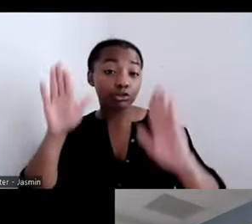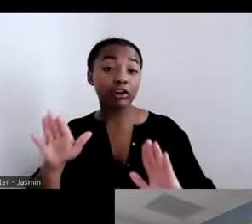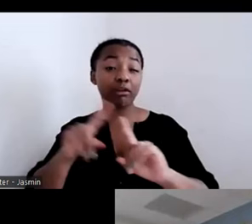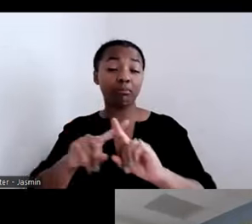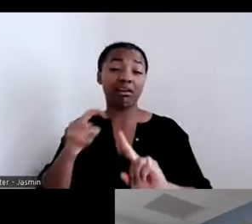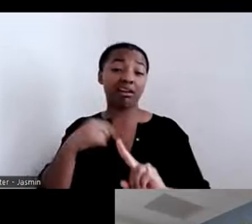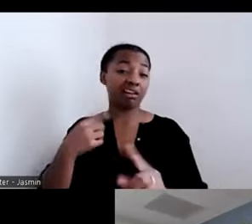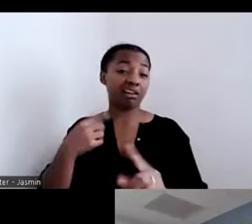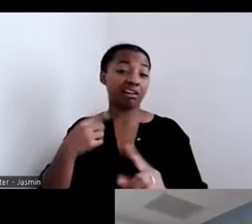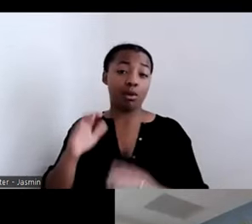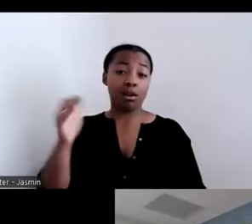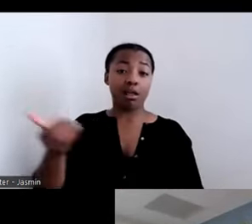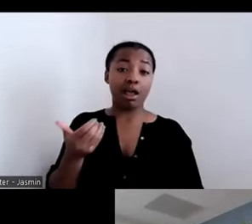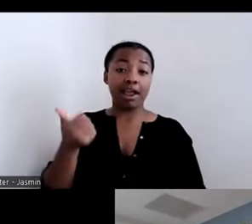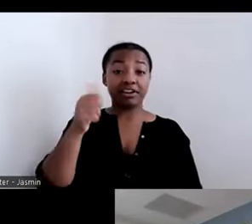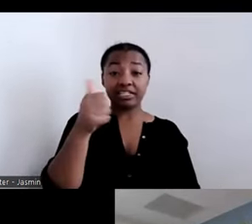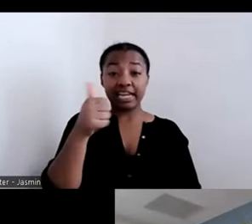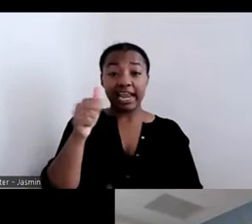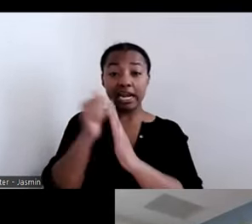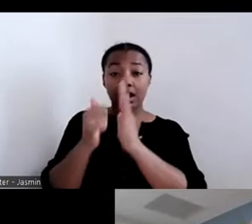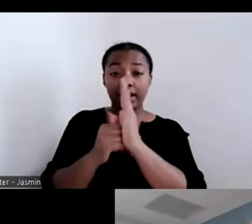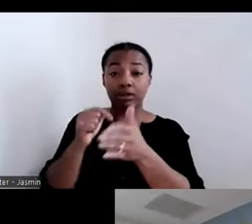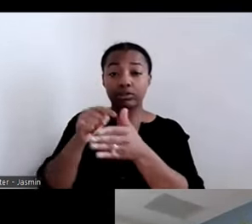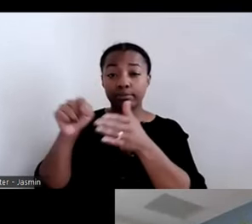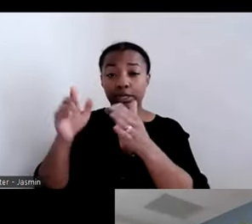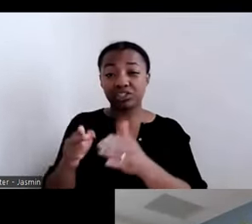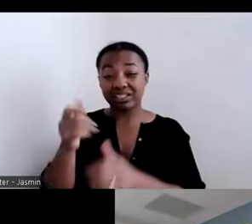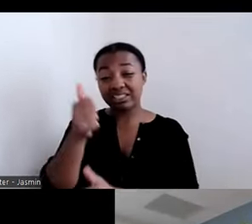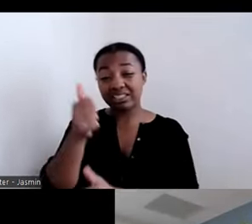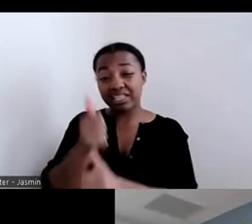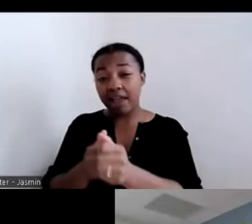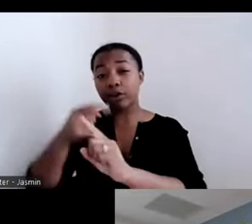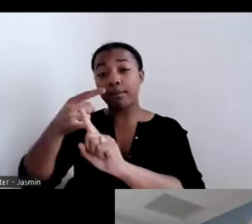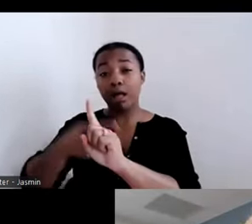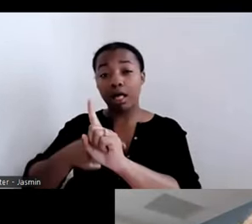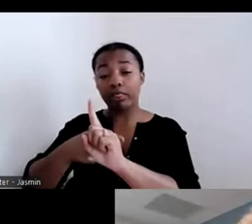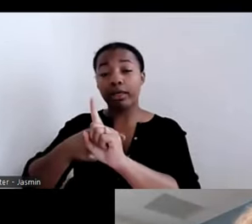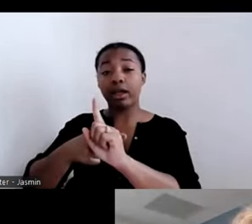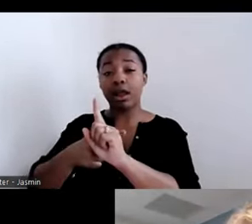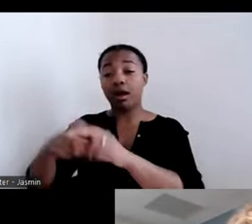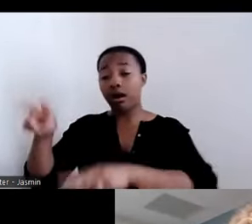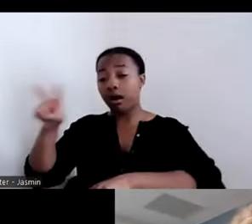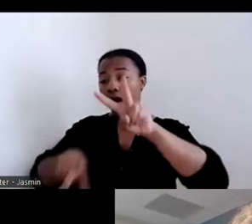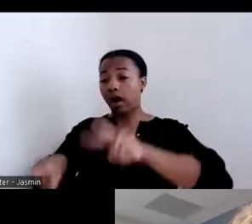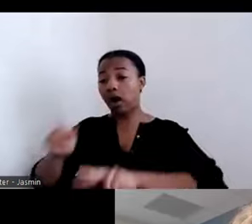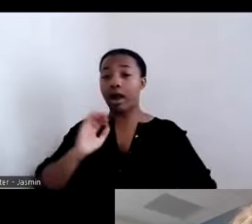each month to reconcile my billing then have you all live by what we authorize."